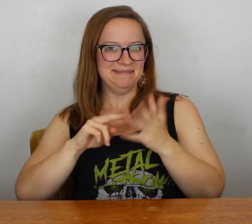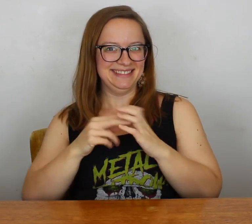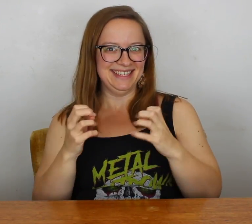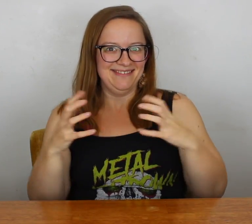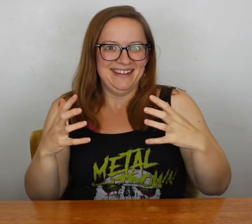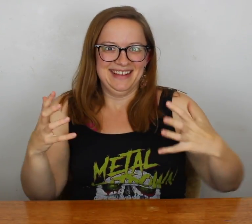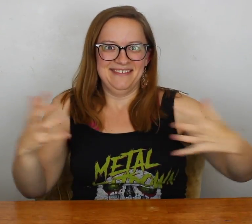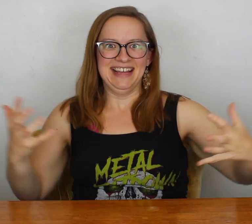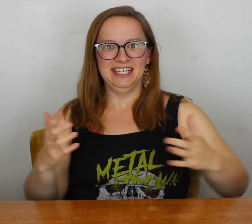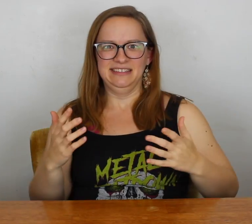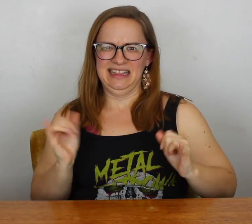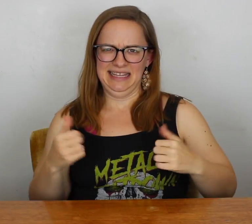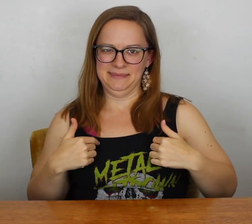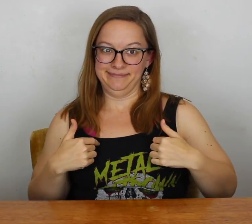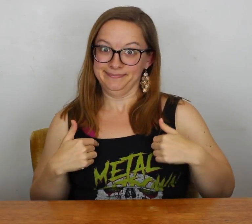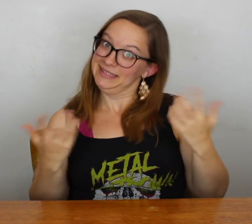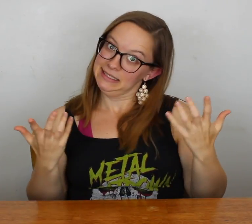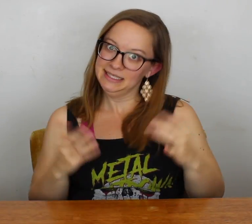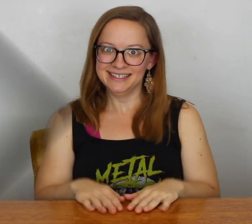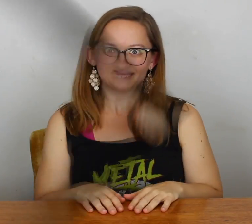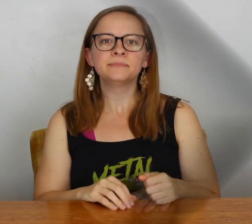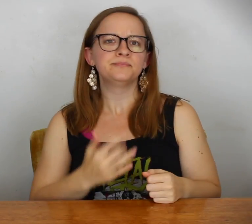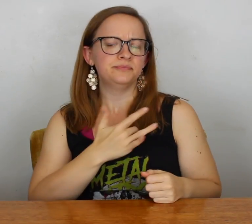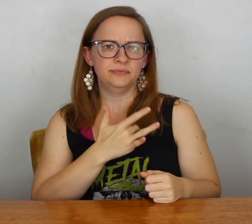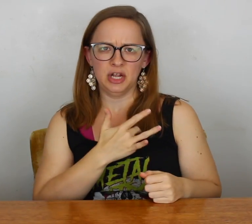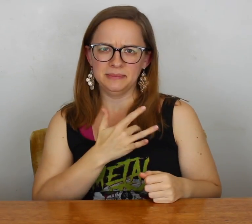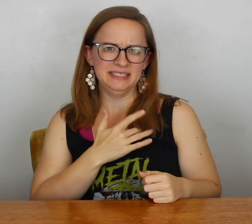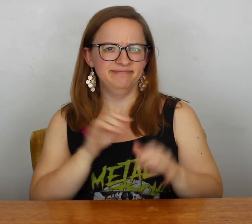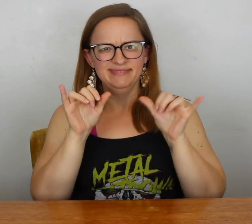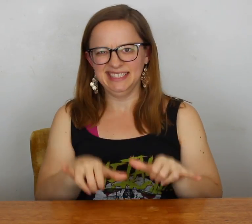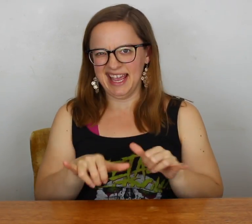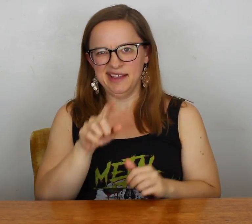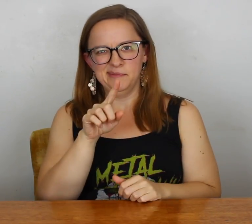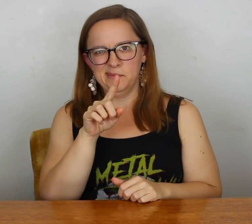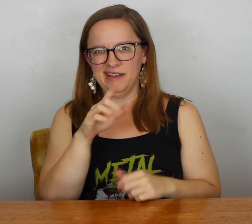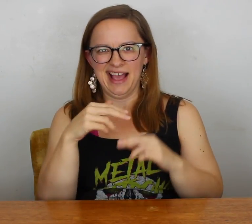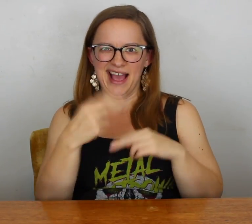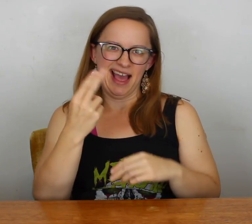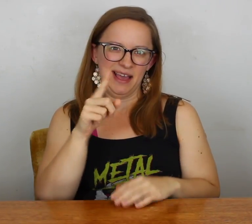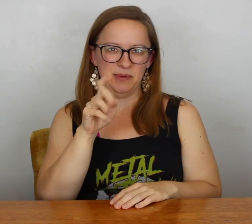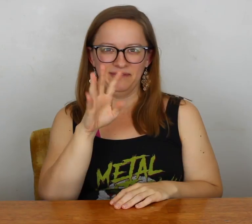So that means it's getting fatter.... kind of like me. Baby's heart beat has been about the same,